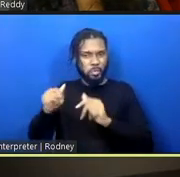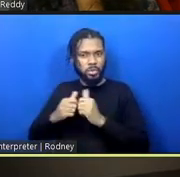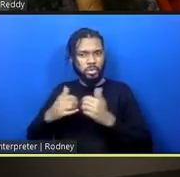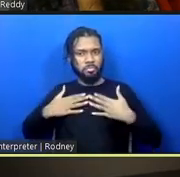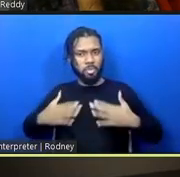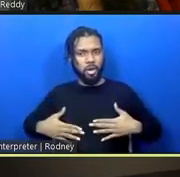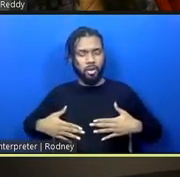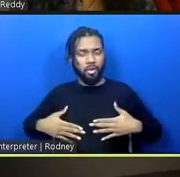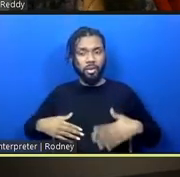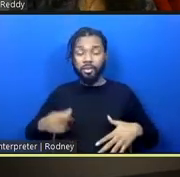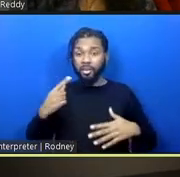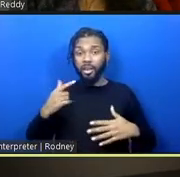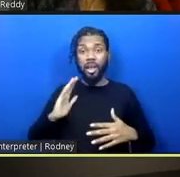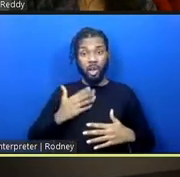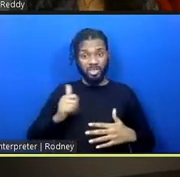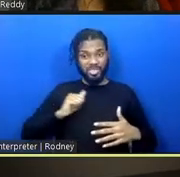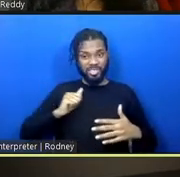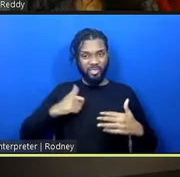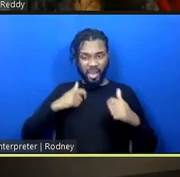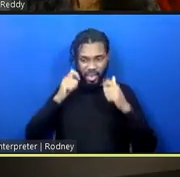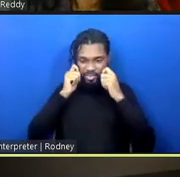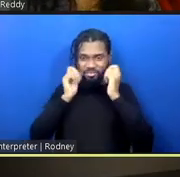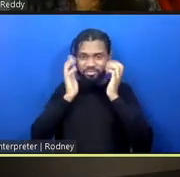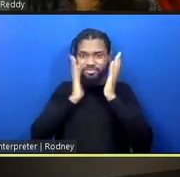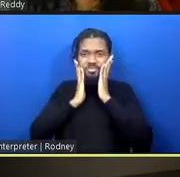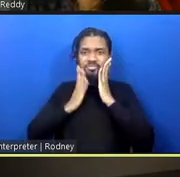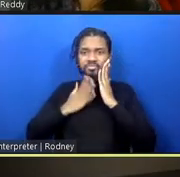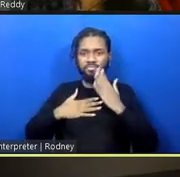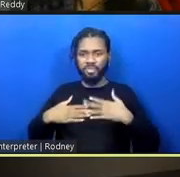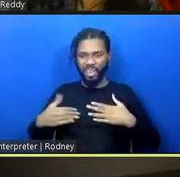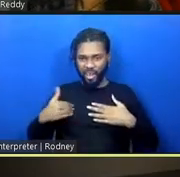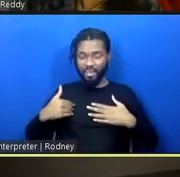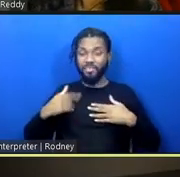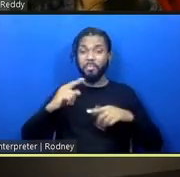exterior part of ourselves, and then there's this interior life that we have,